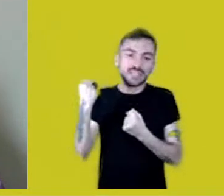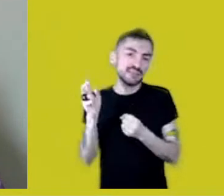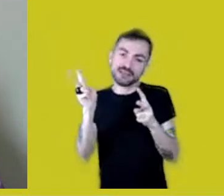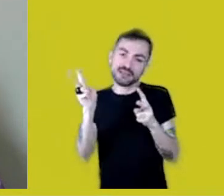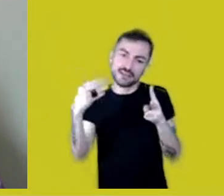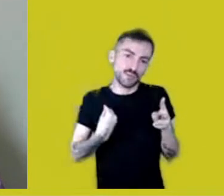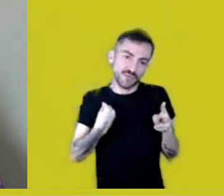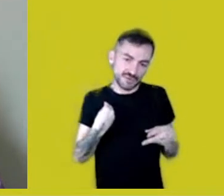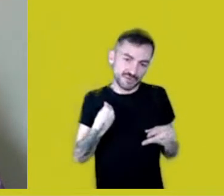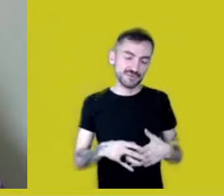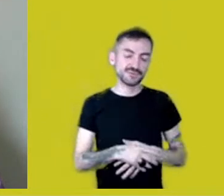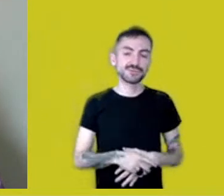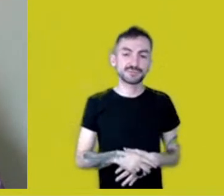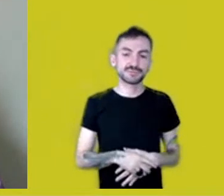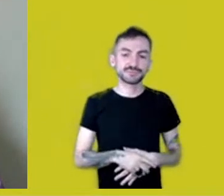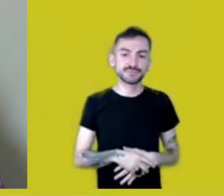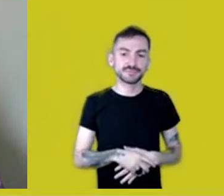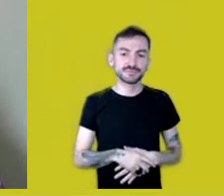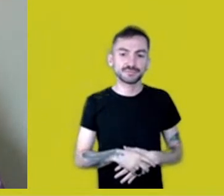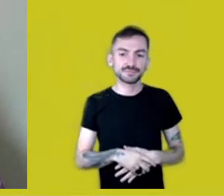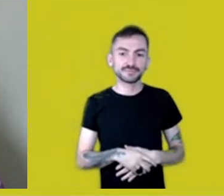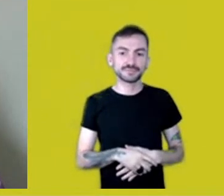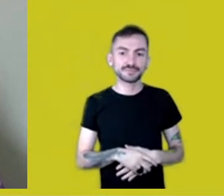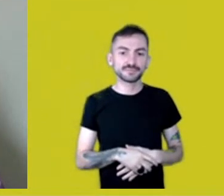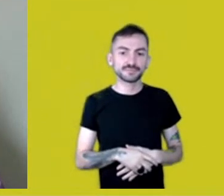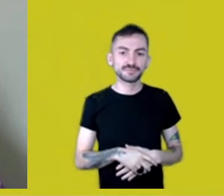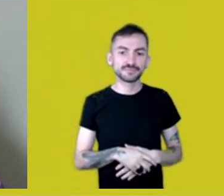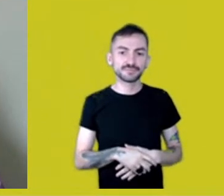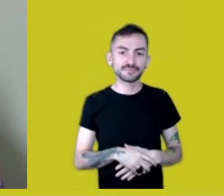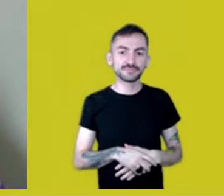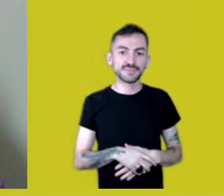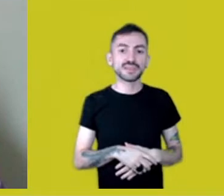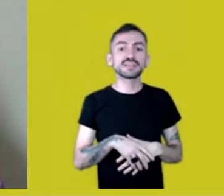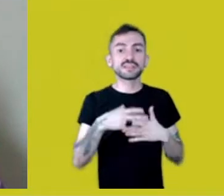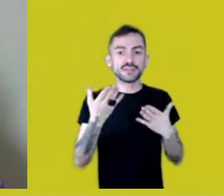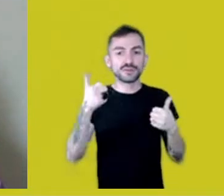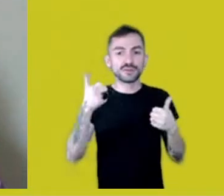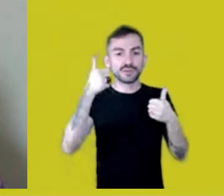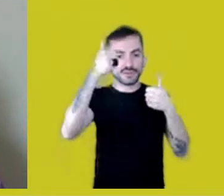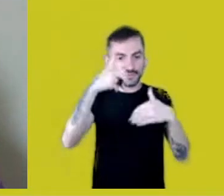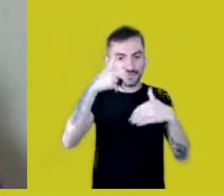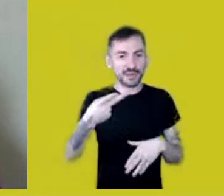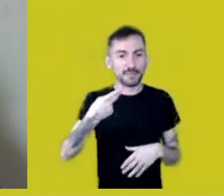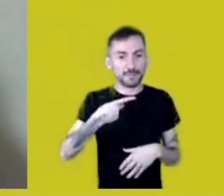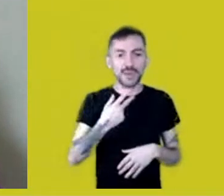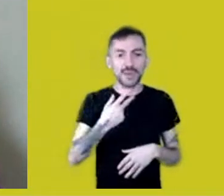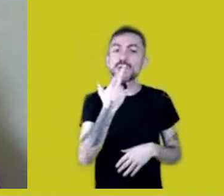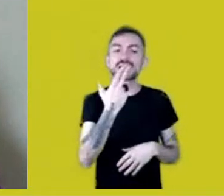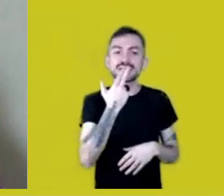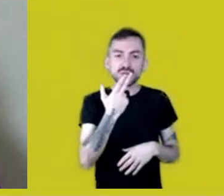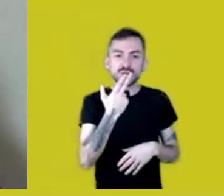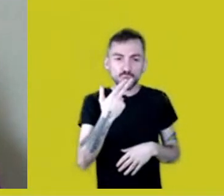I’d like to say that my mother Language was taken away from us